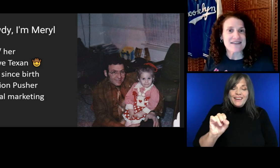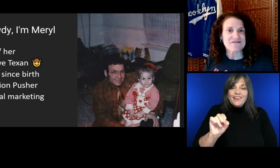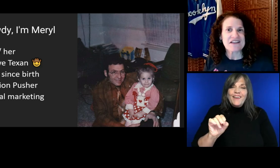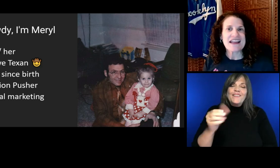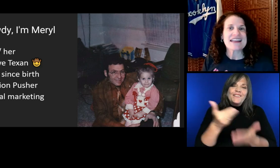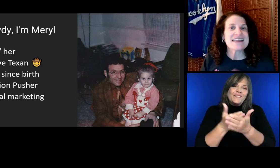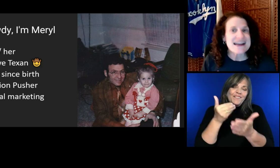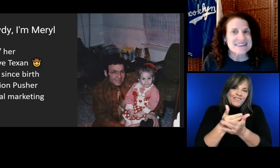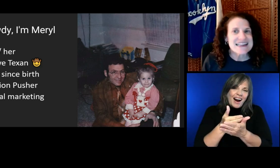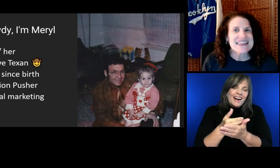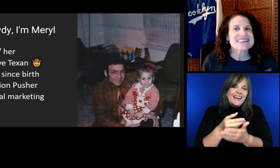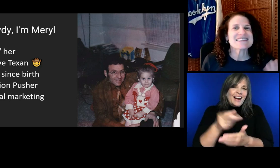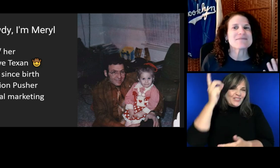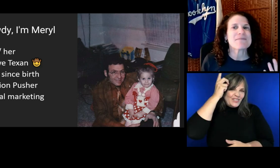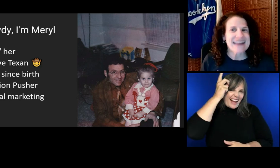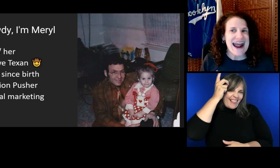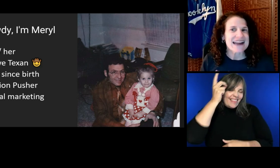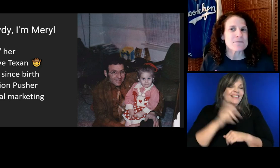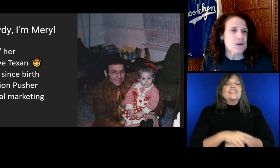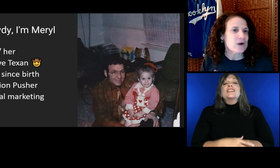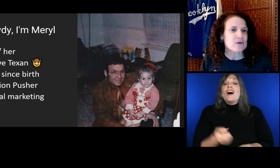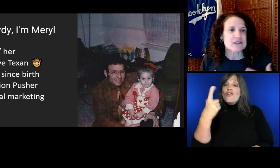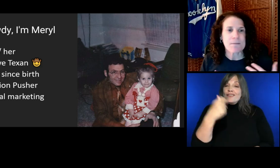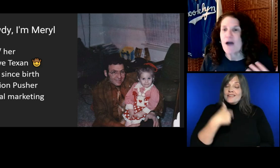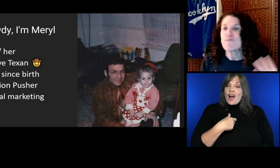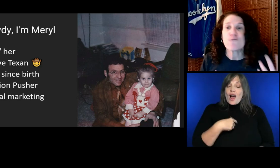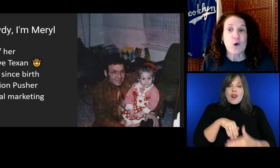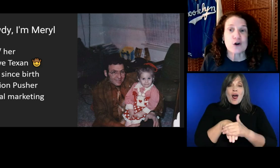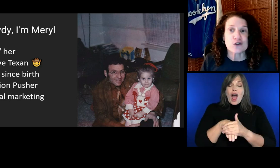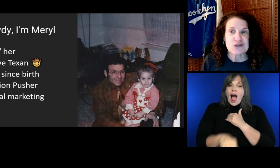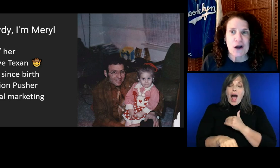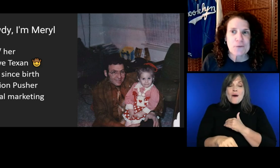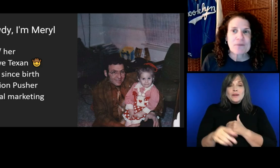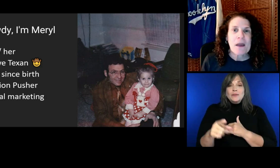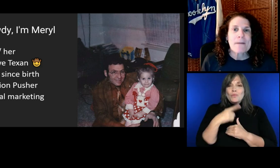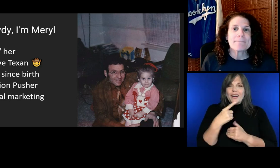This is my dad and me when I was about 4 or so.